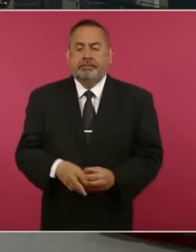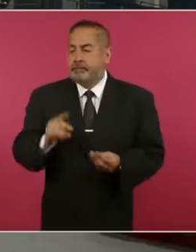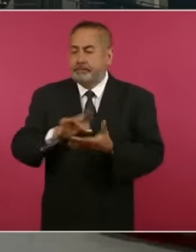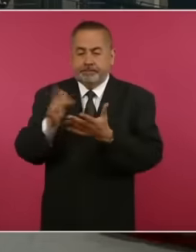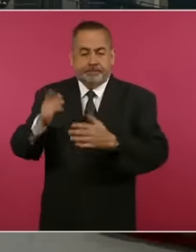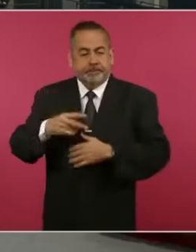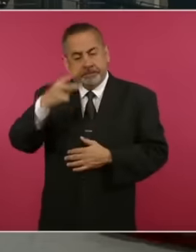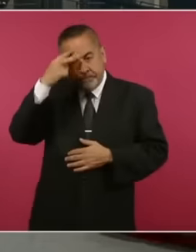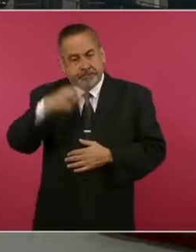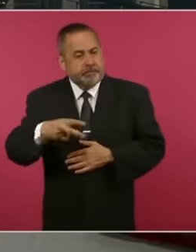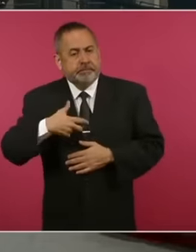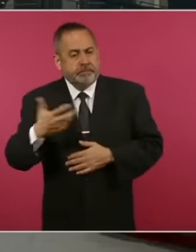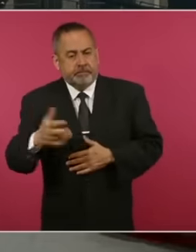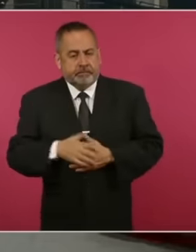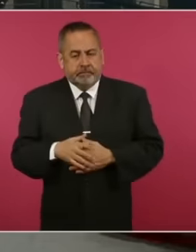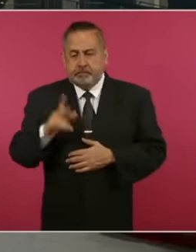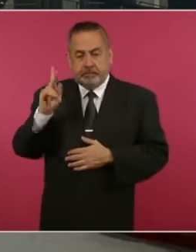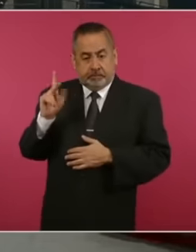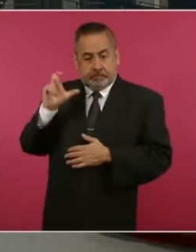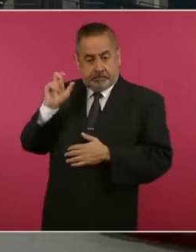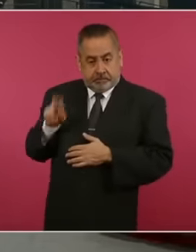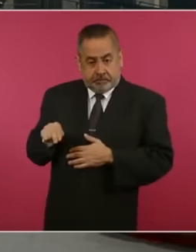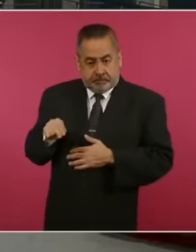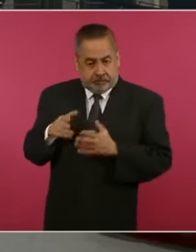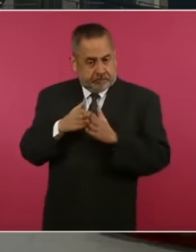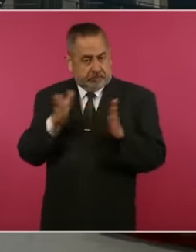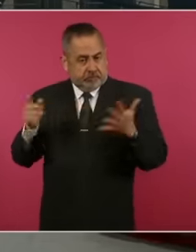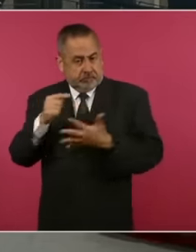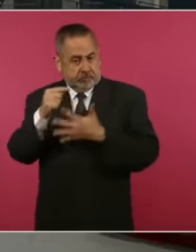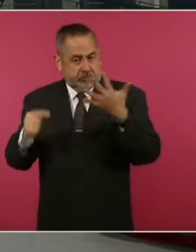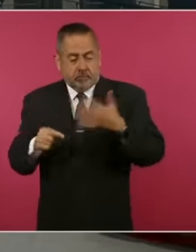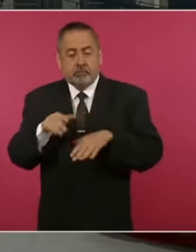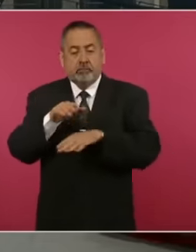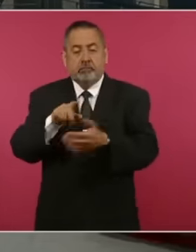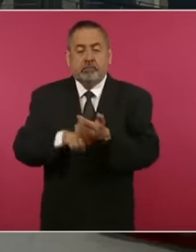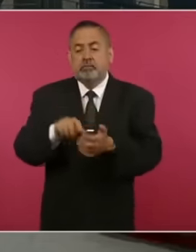are part of a broader strategy the issue of asylum diplomatic asylum